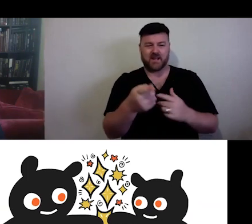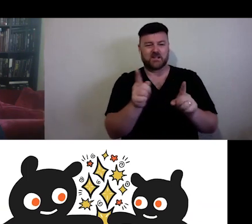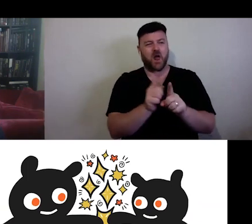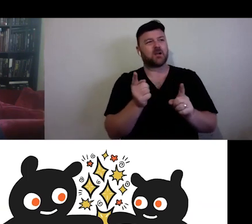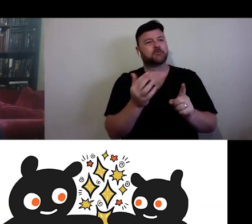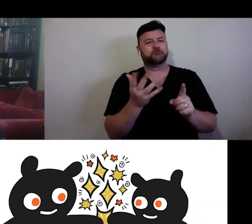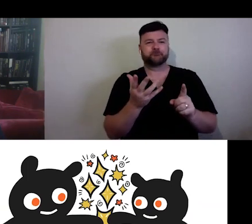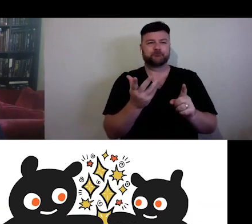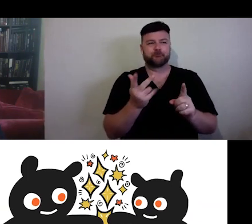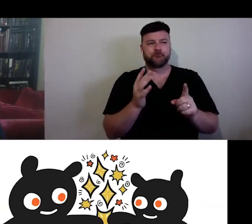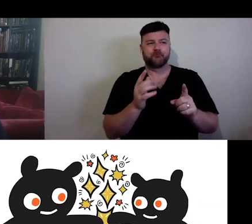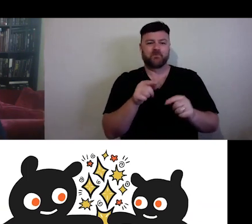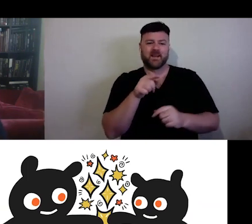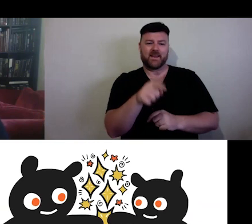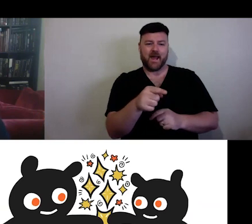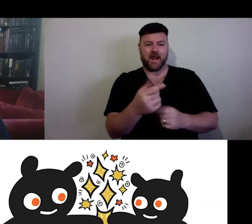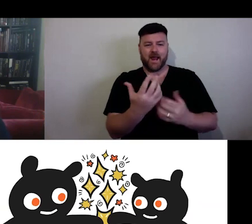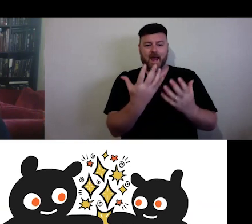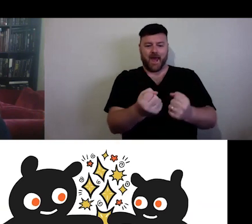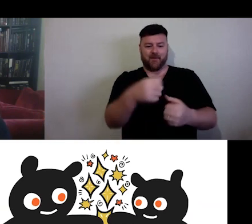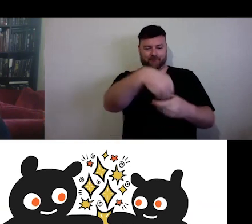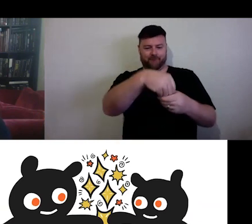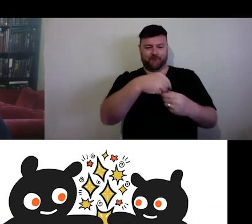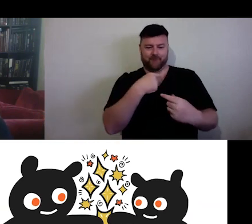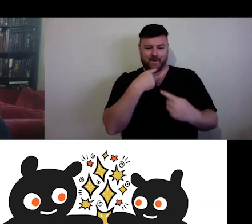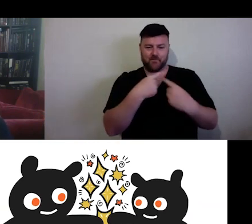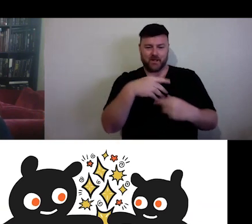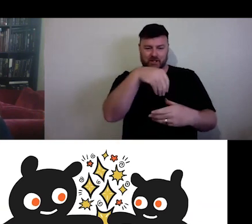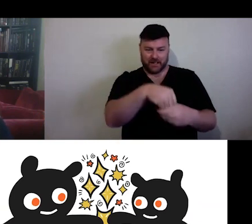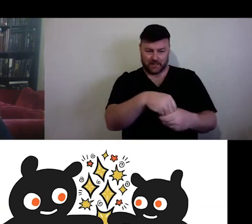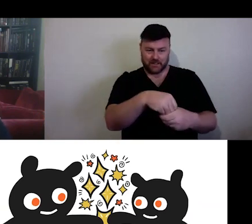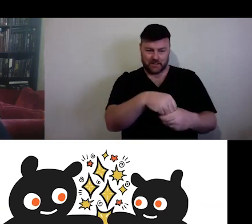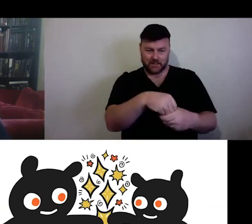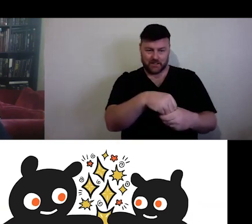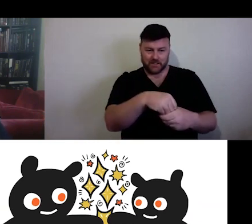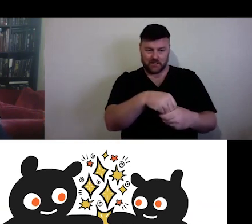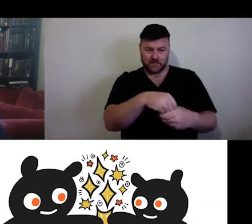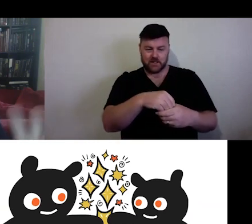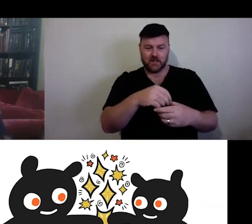containers of human thought, whim and emotion, as if they are